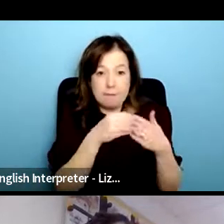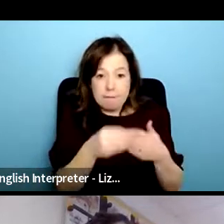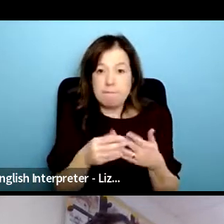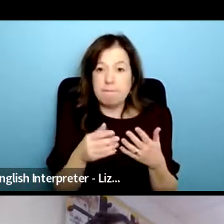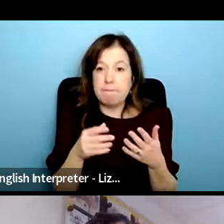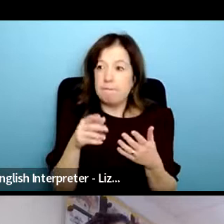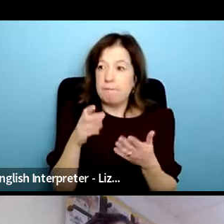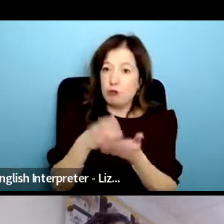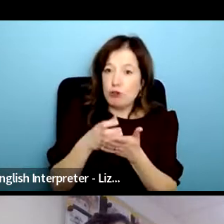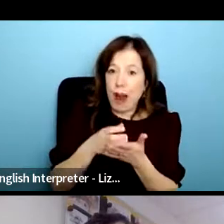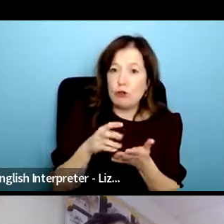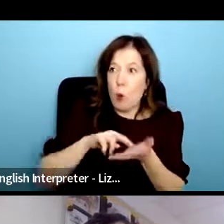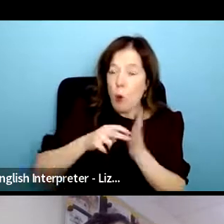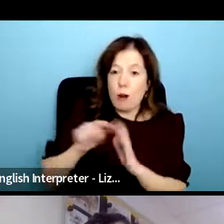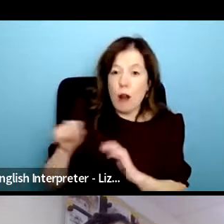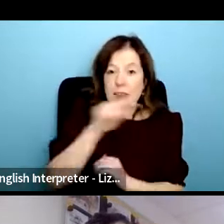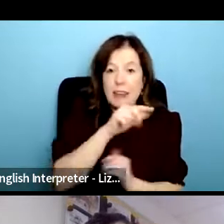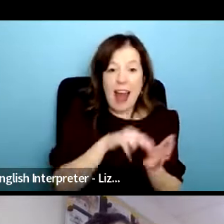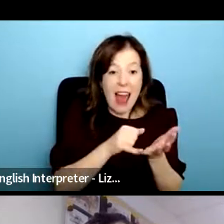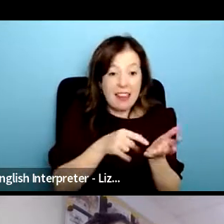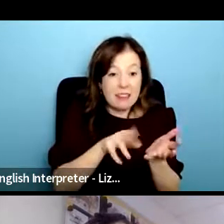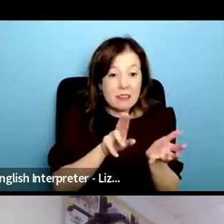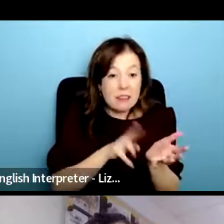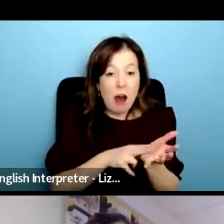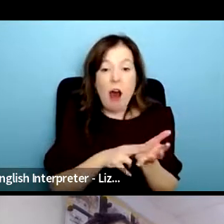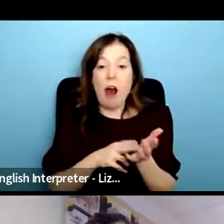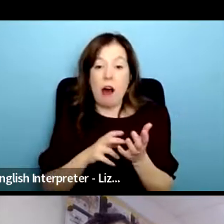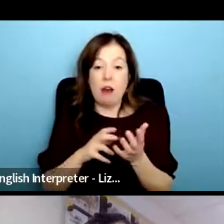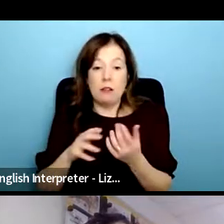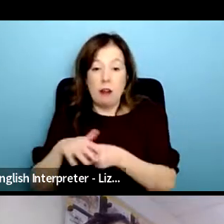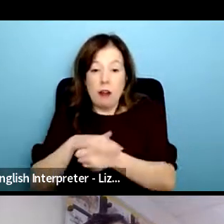like a local community trust like a local arts organization like the theater down the road